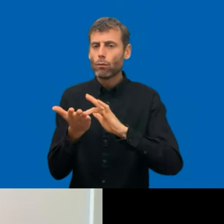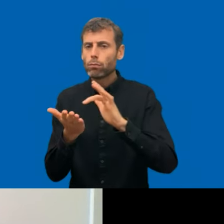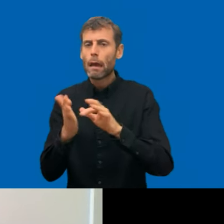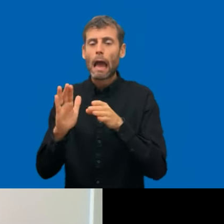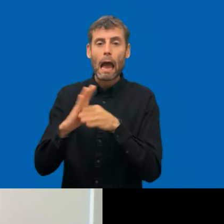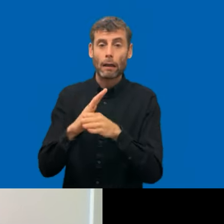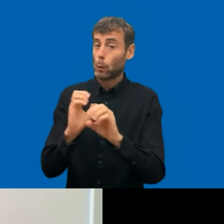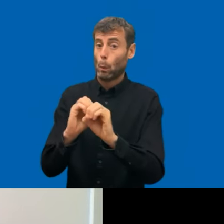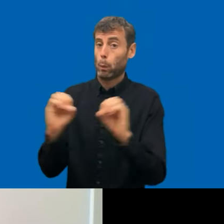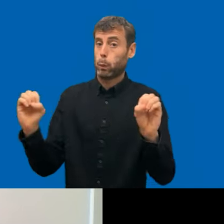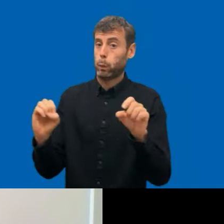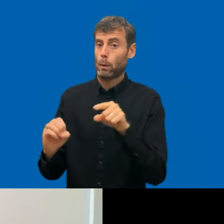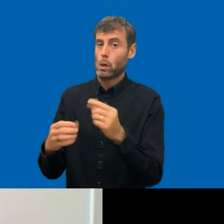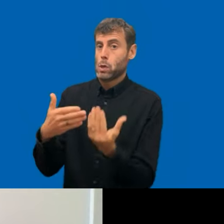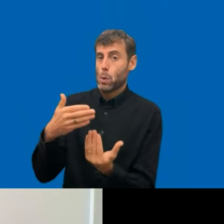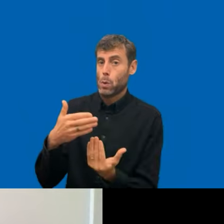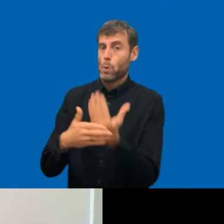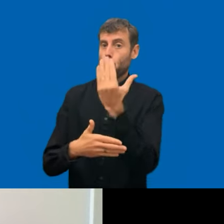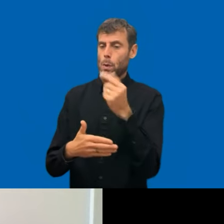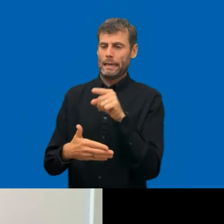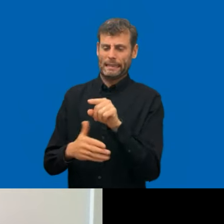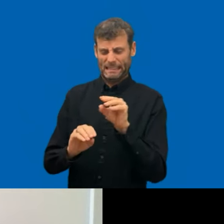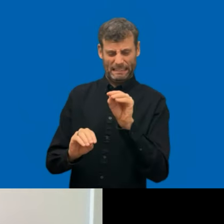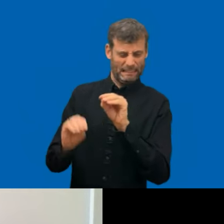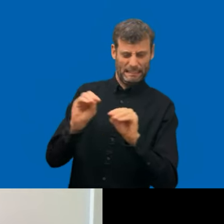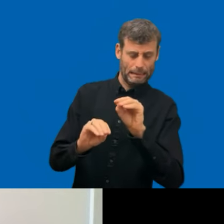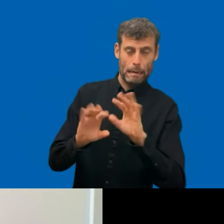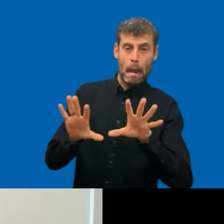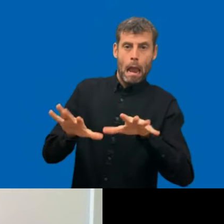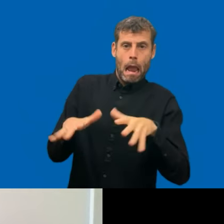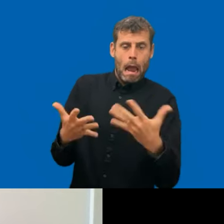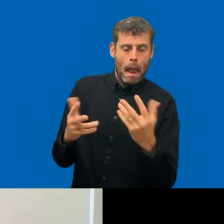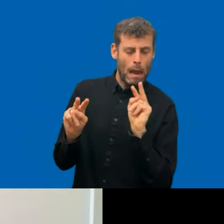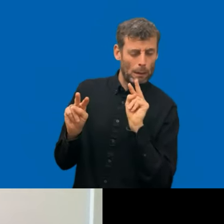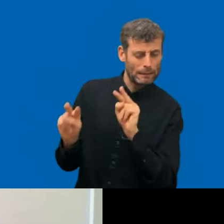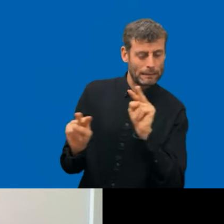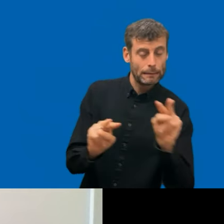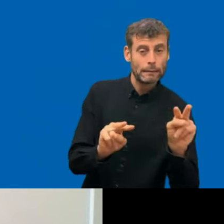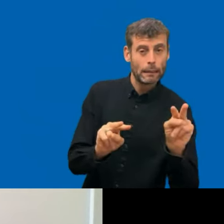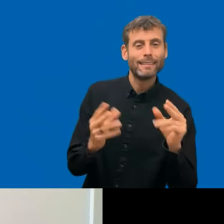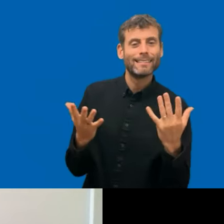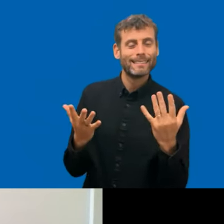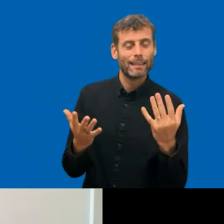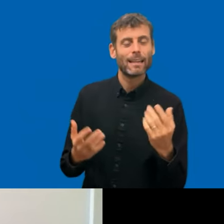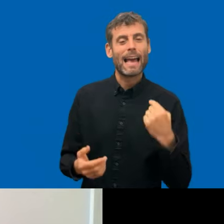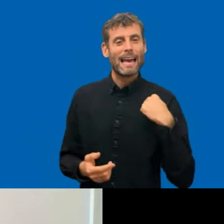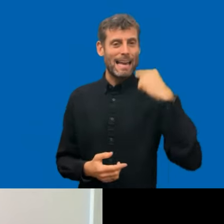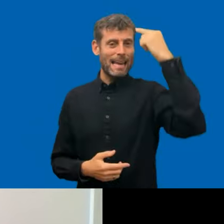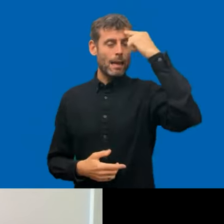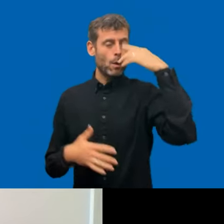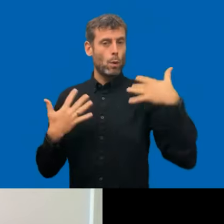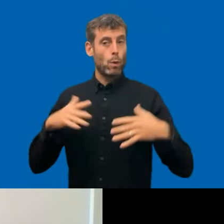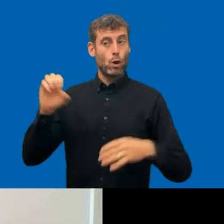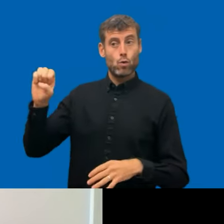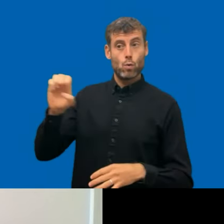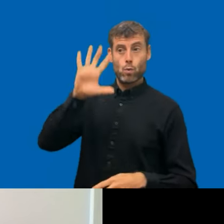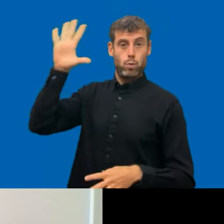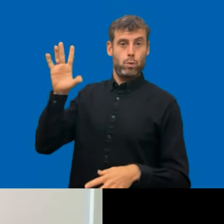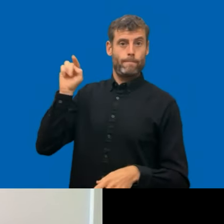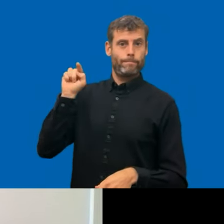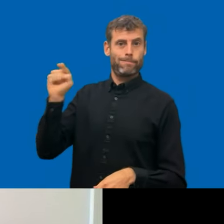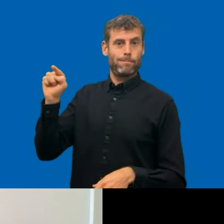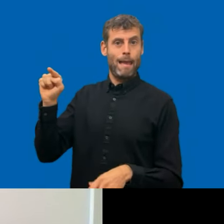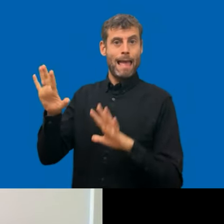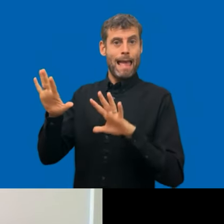This is why my opinion is that uniform reporting should facilitate to others but